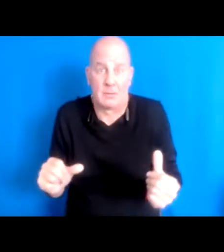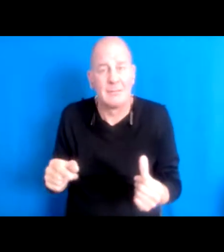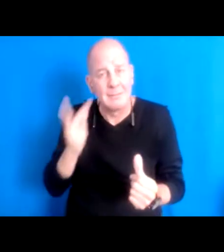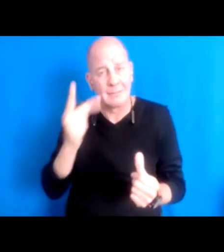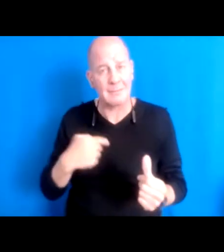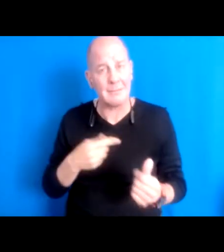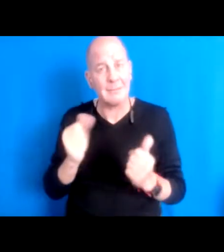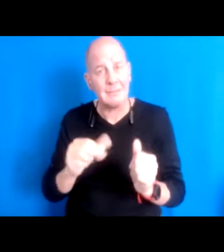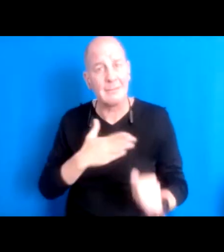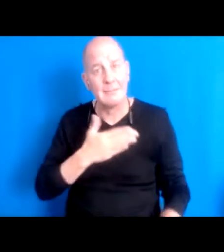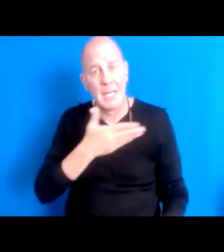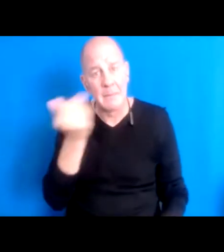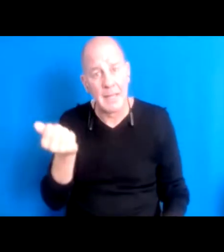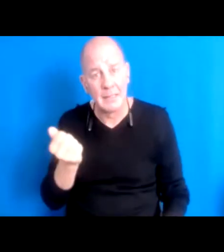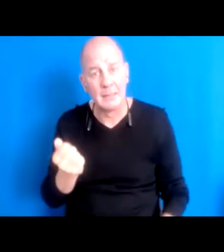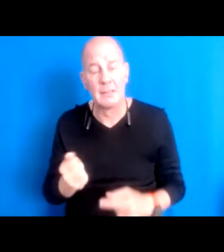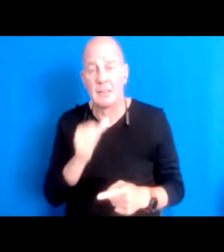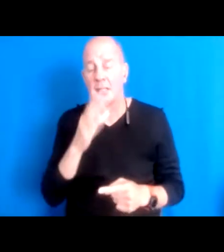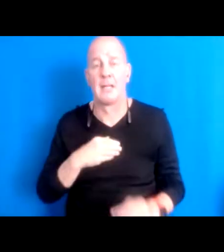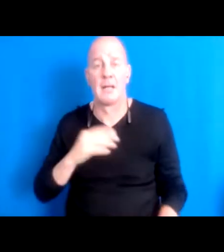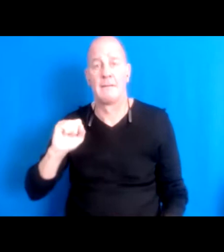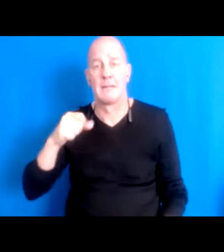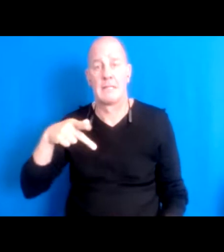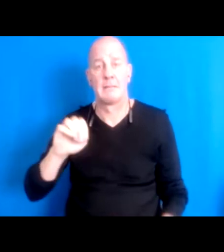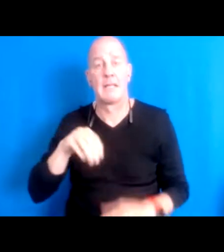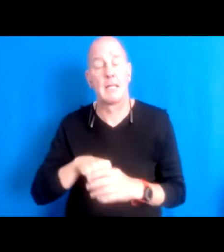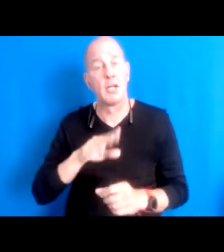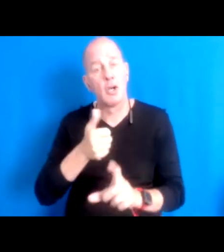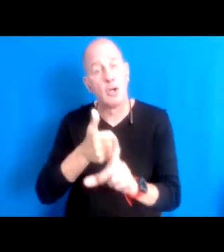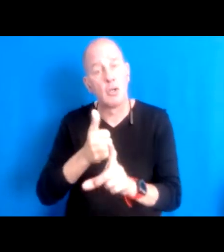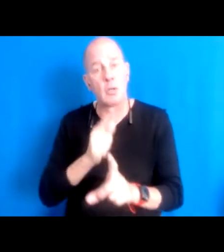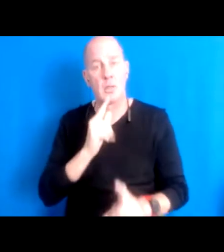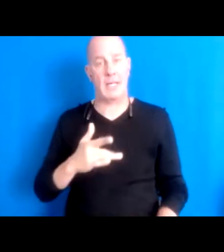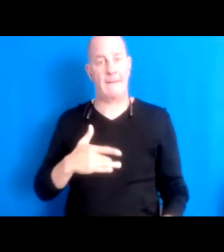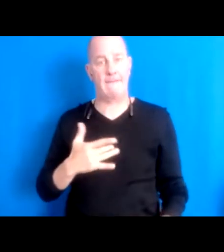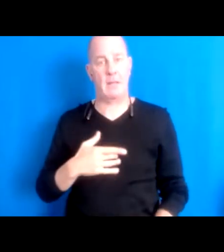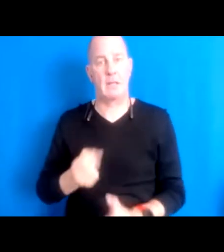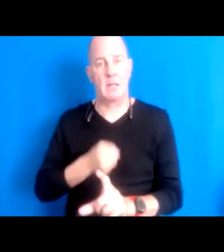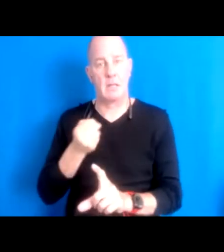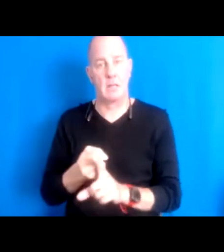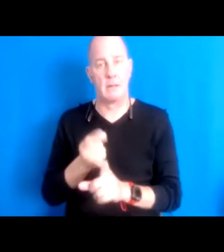I'm not having space in her own self to really just feel the impact of what her son had just been through.